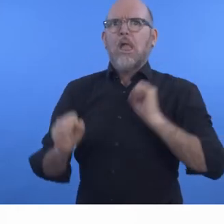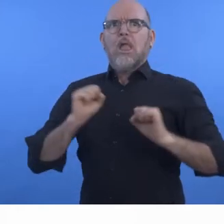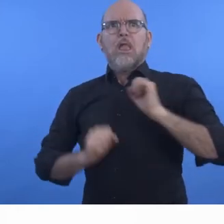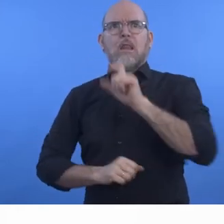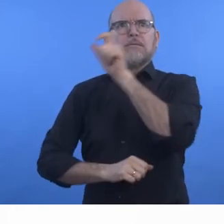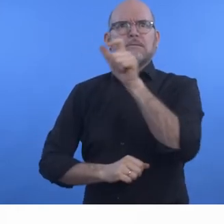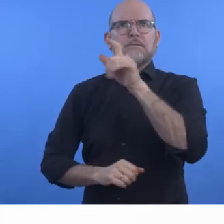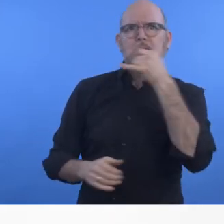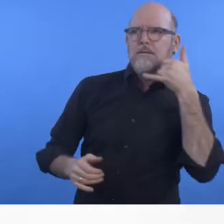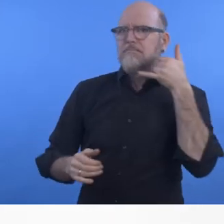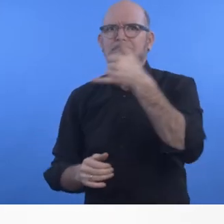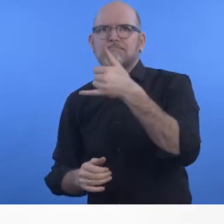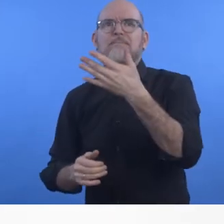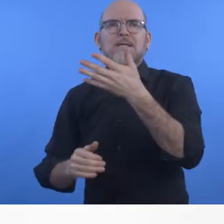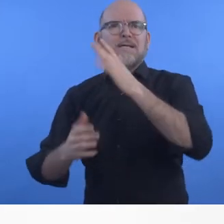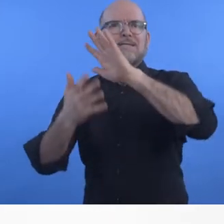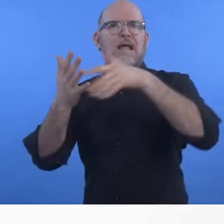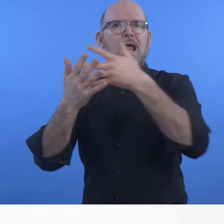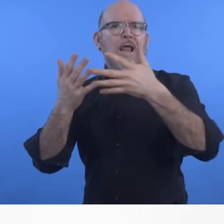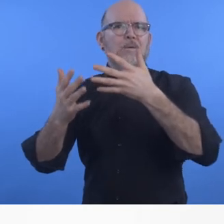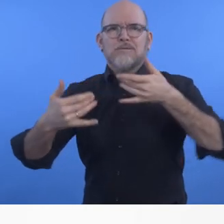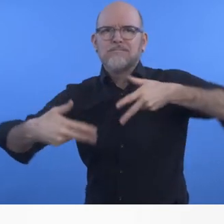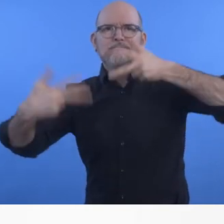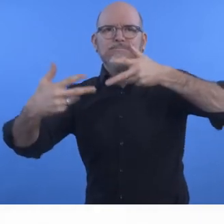and emergency services personnel in Brazilian sign language